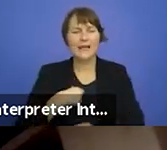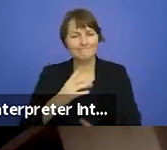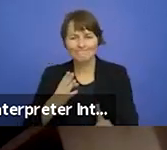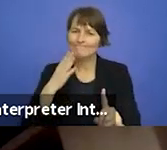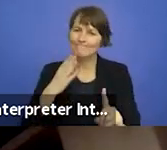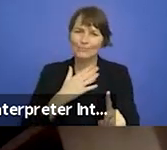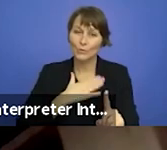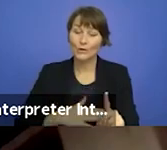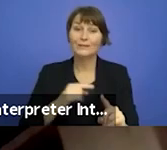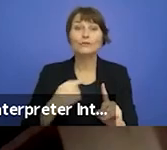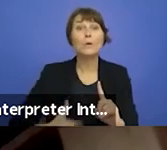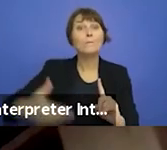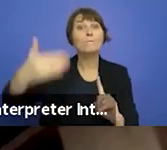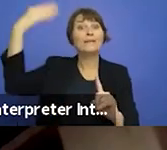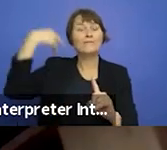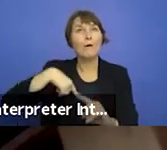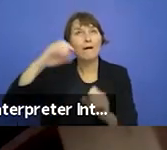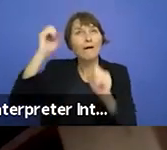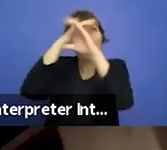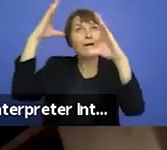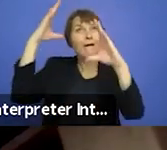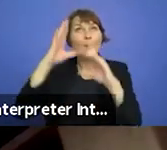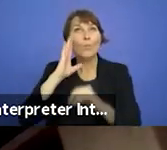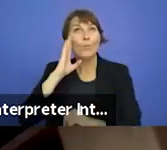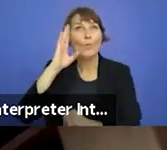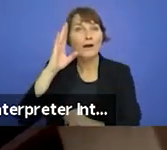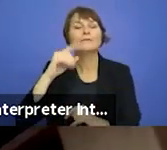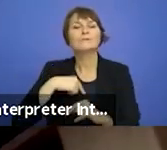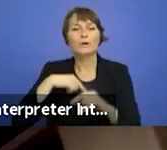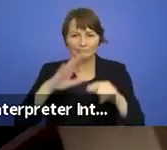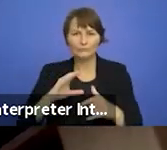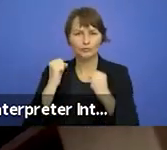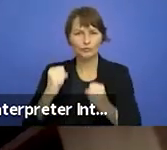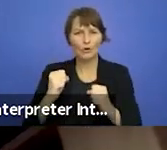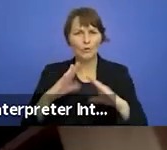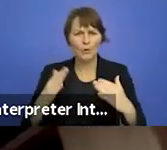we created the work, community, connection and collaboration will support us through this next